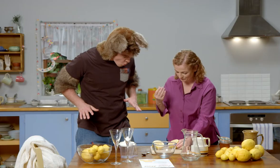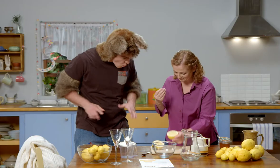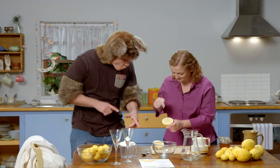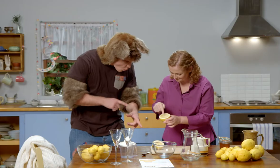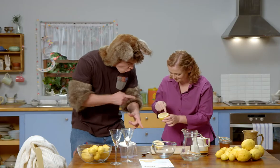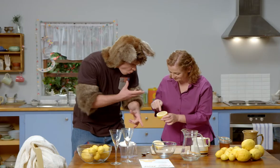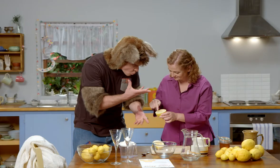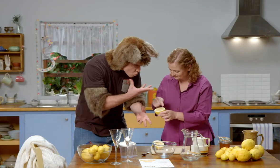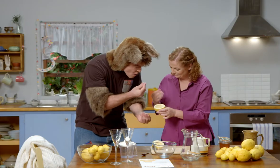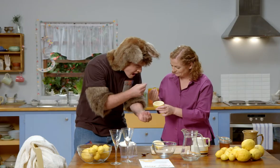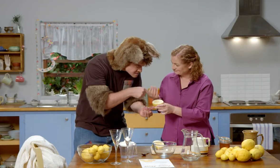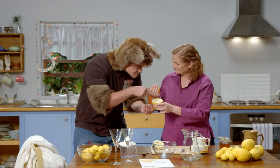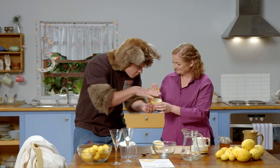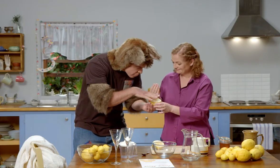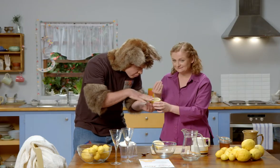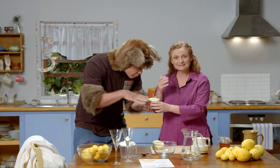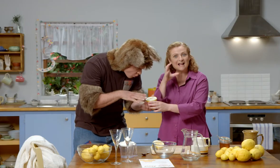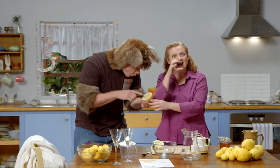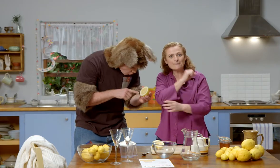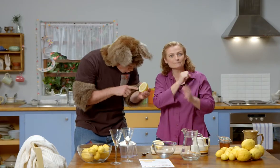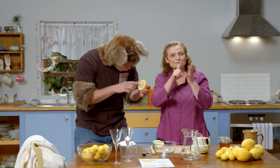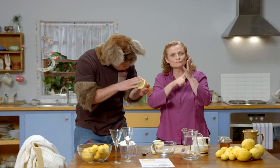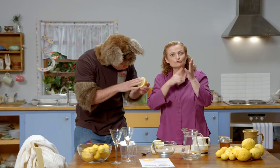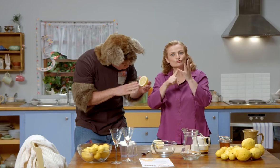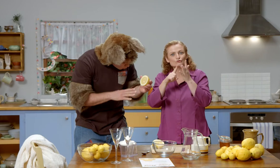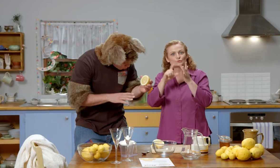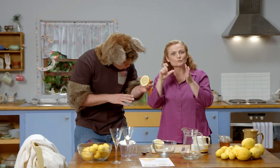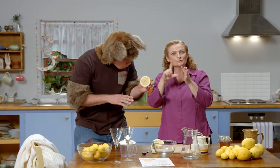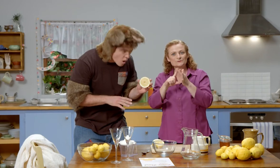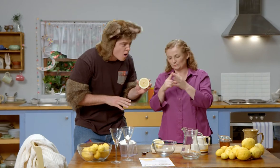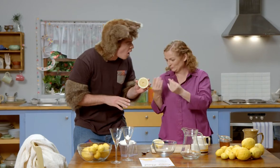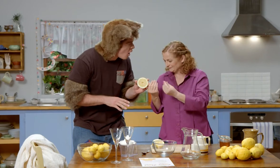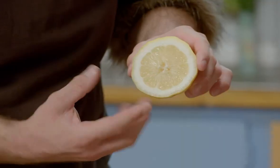See? It's wet. It is wet! That's the juice.